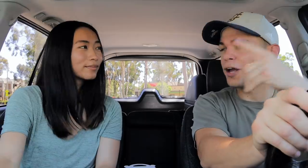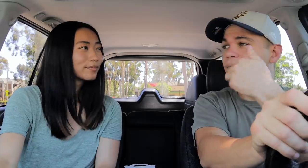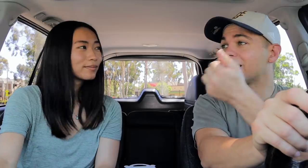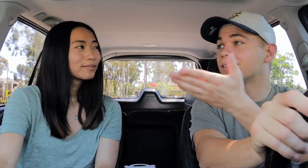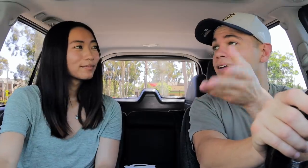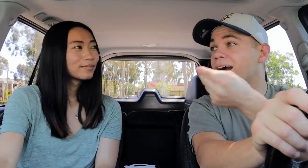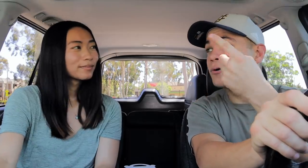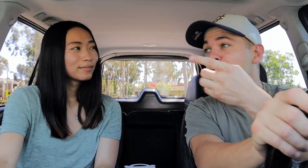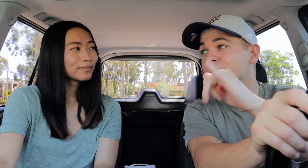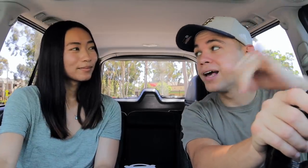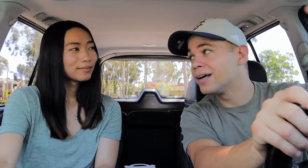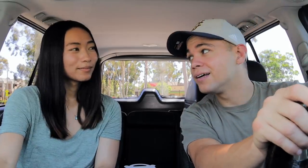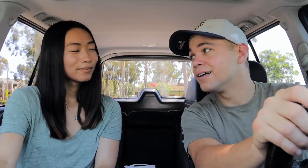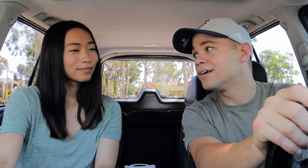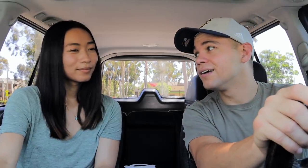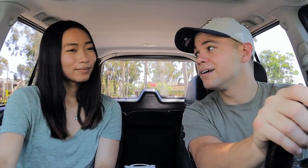Anything you wanna add to that?